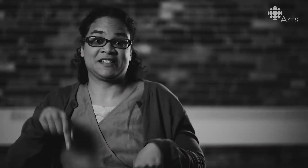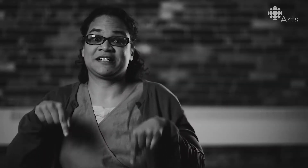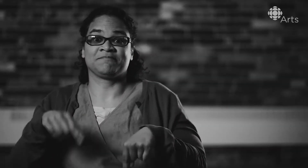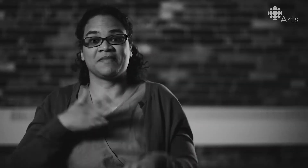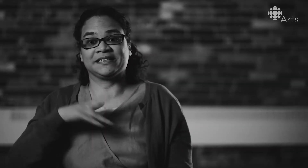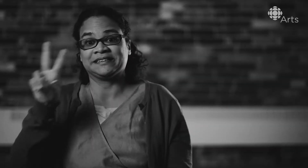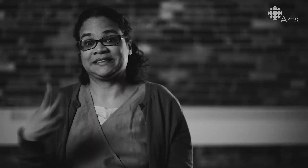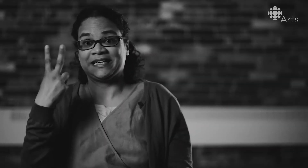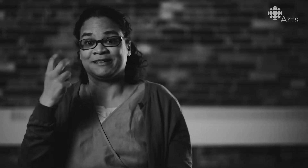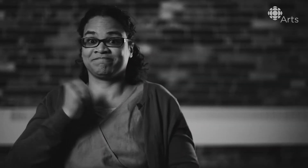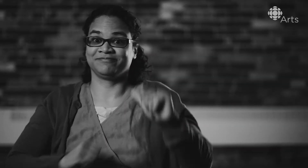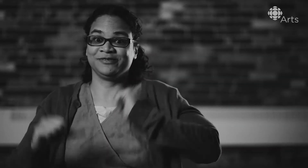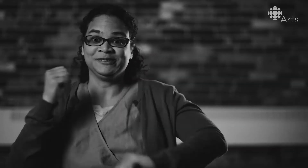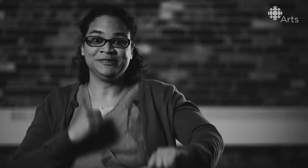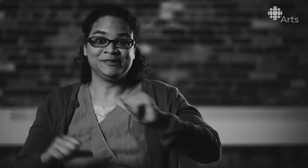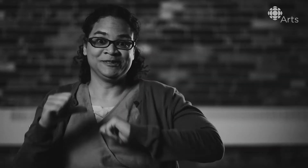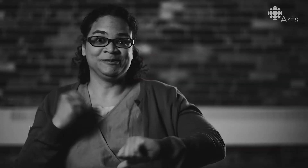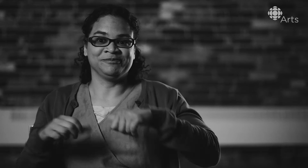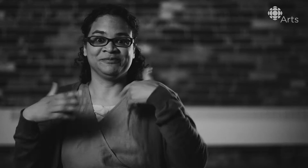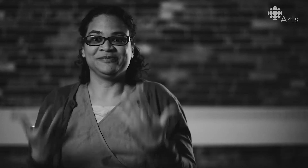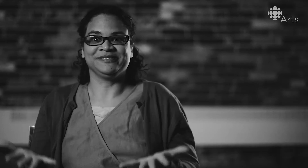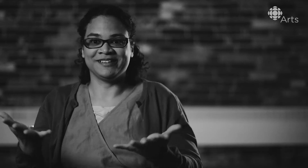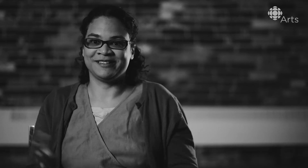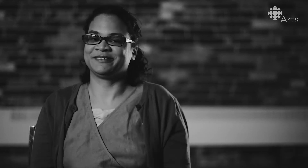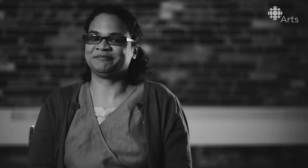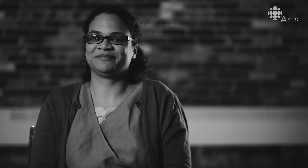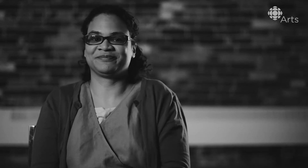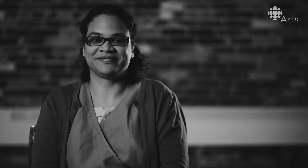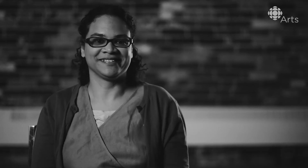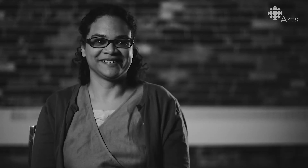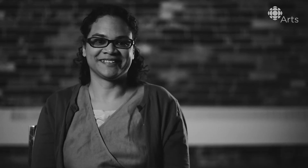This is really my second actual production that I'm a part of. So yeah.